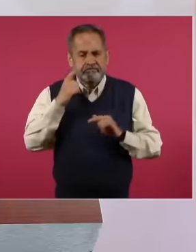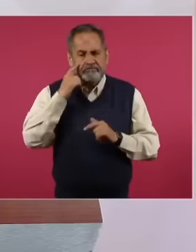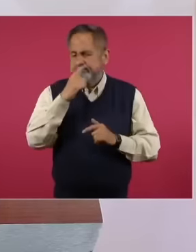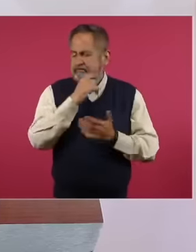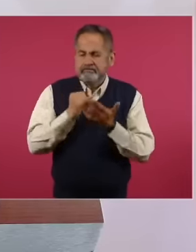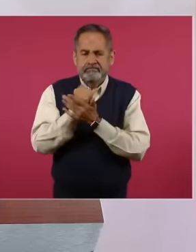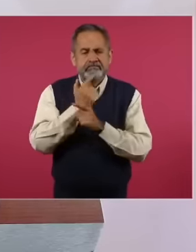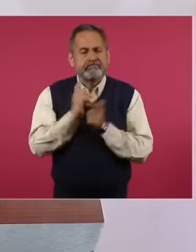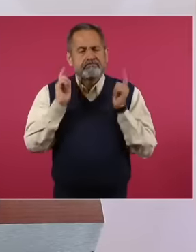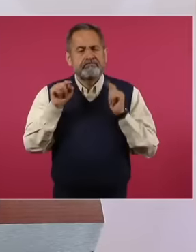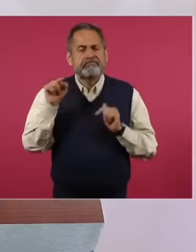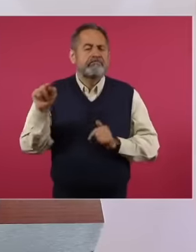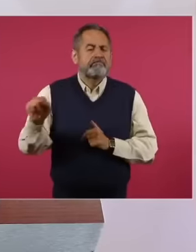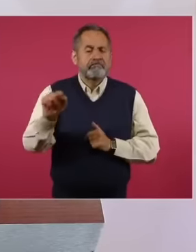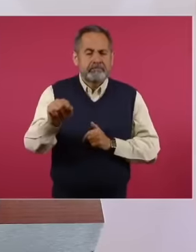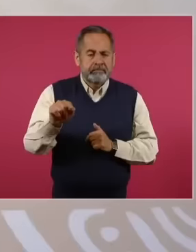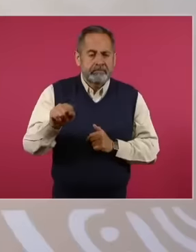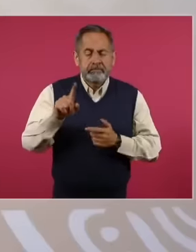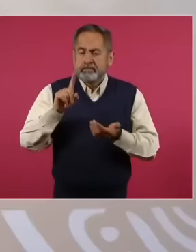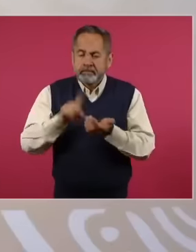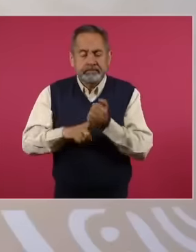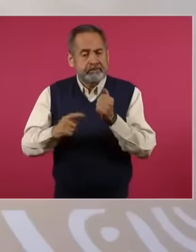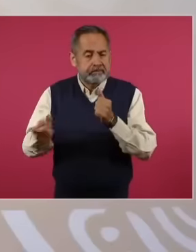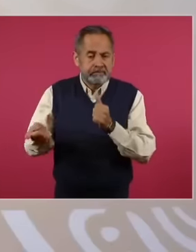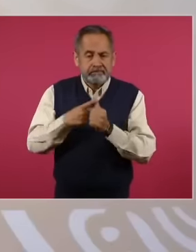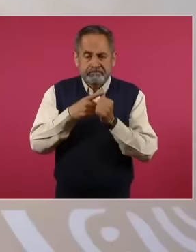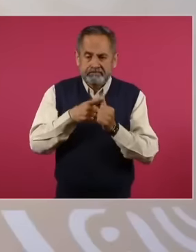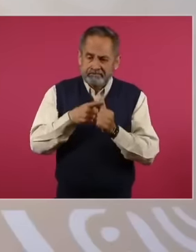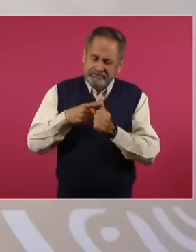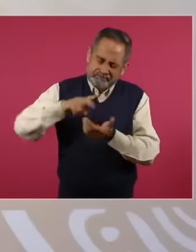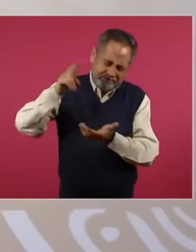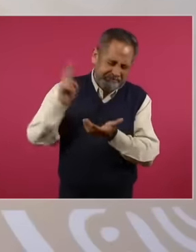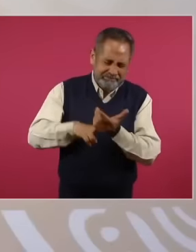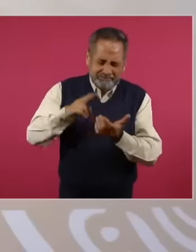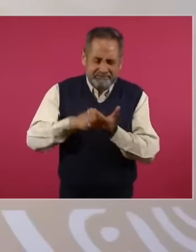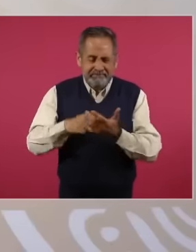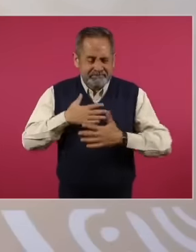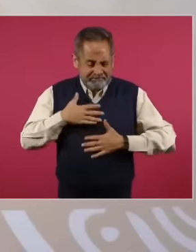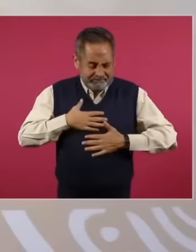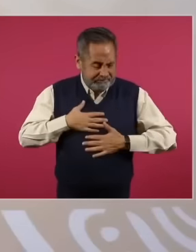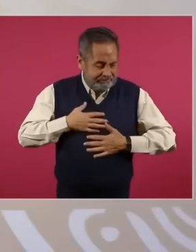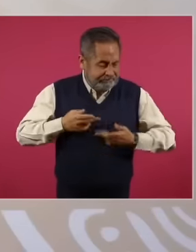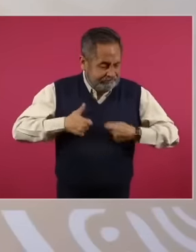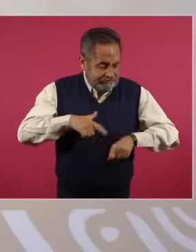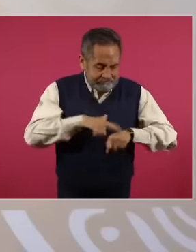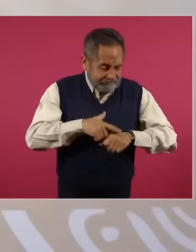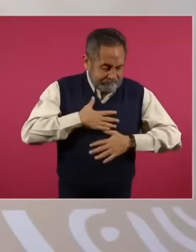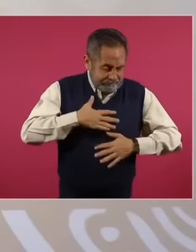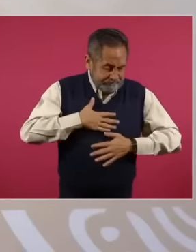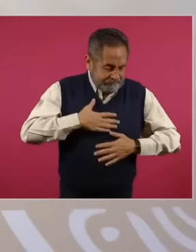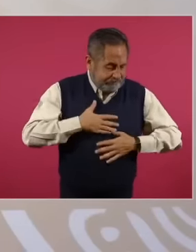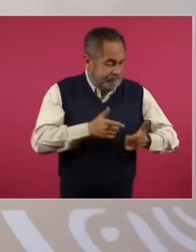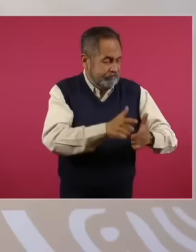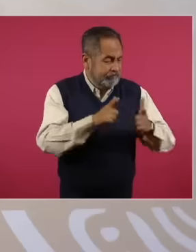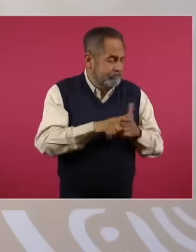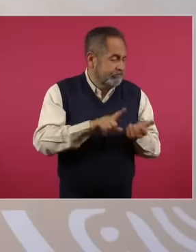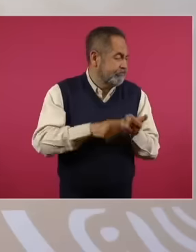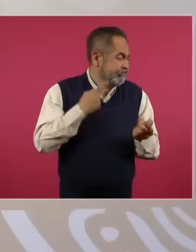they put the interest of the people and the interest of the nation